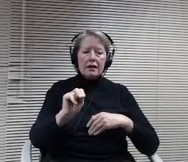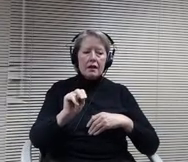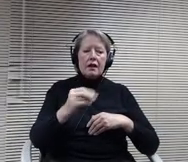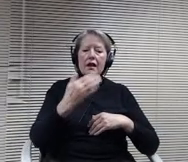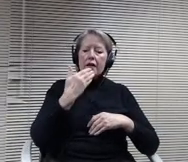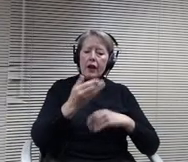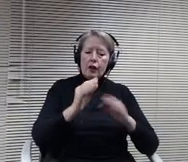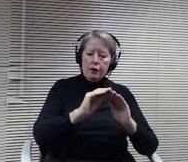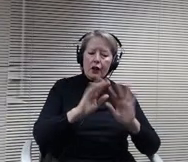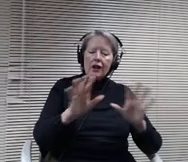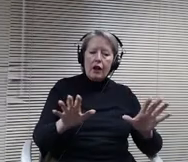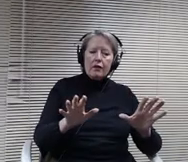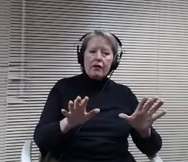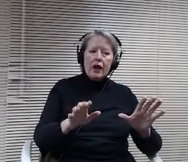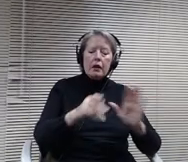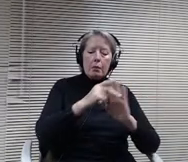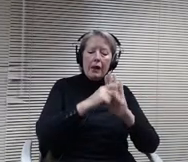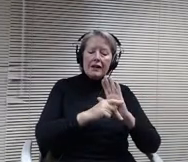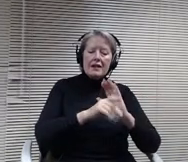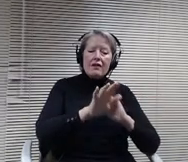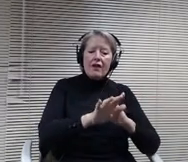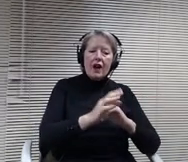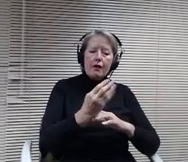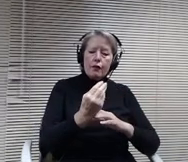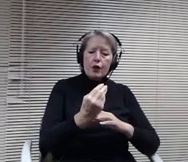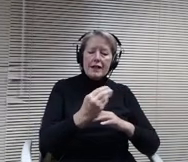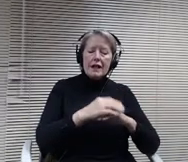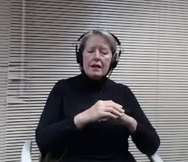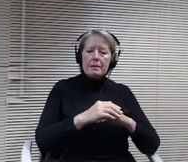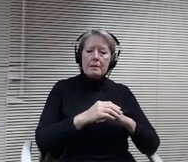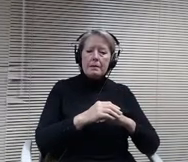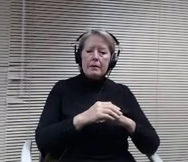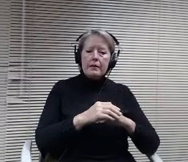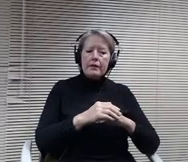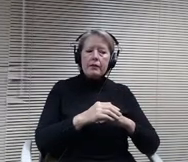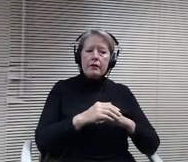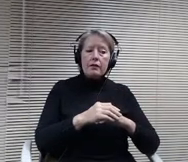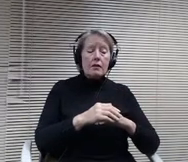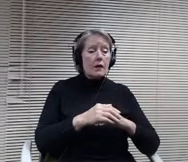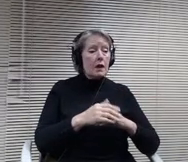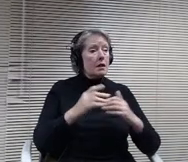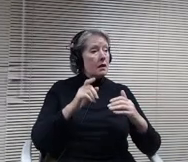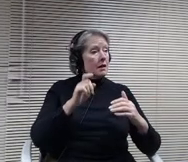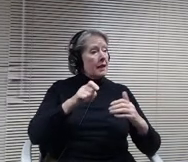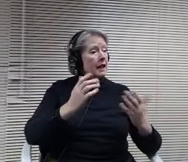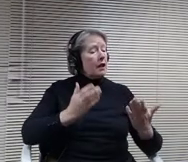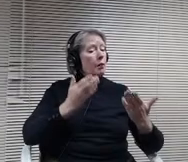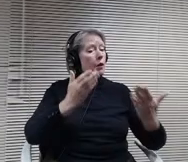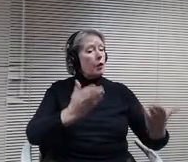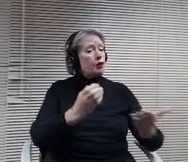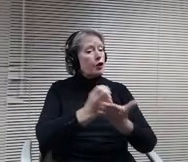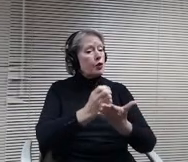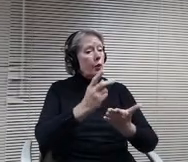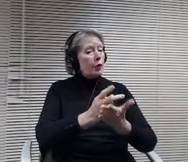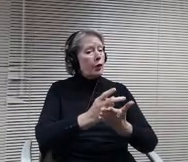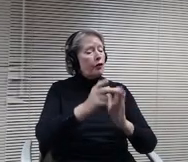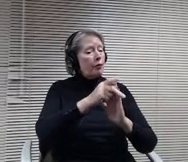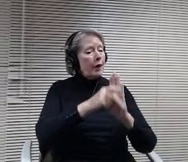Great. Can I get a motion to approve policy 534 equal educational opportunity as